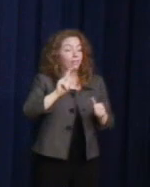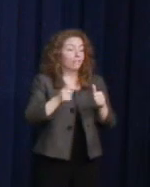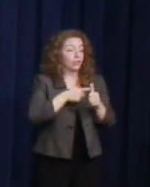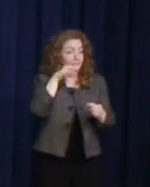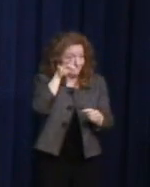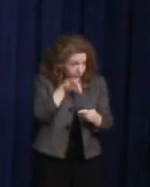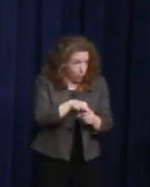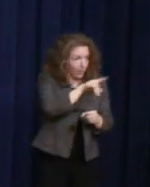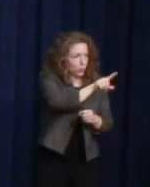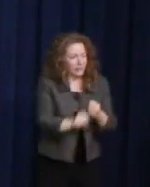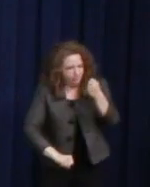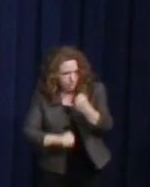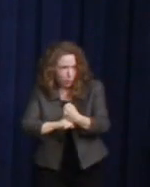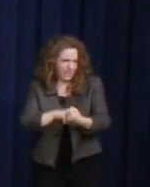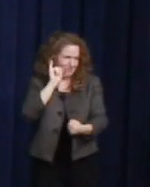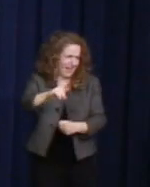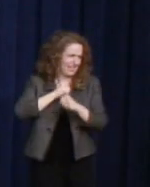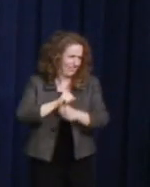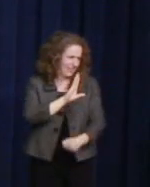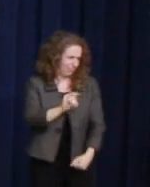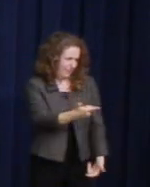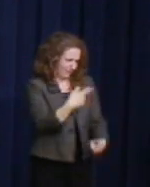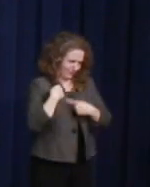Remember John?